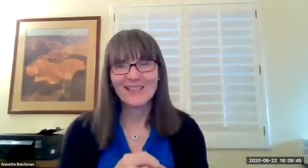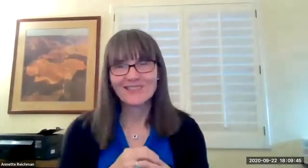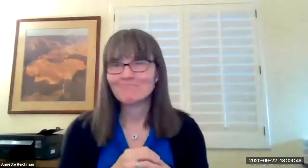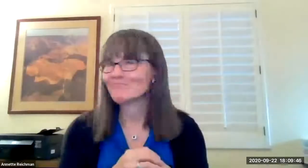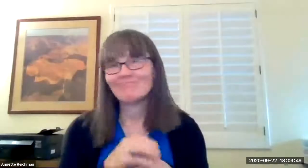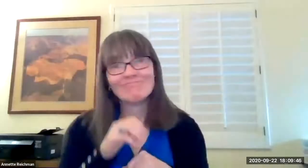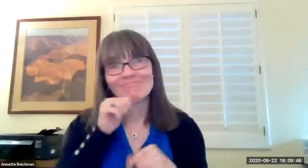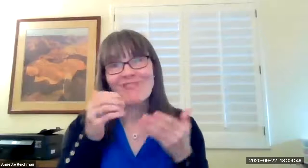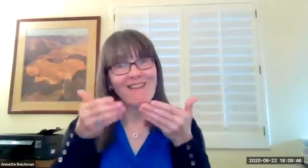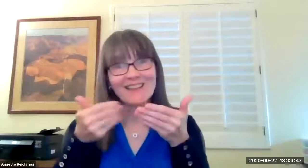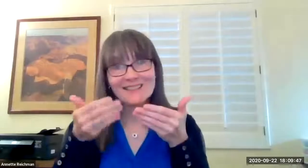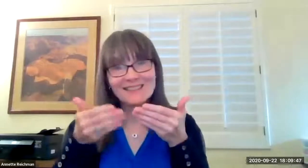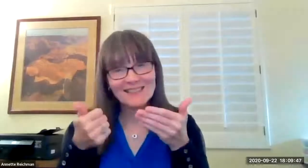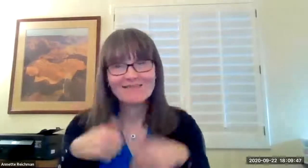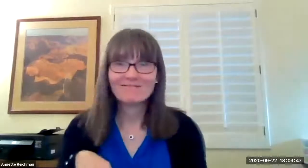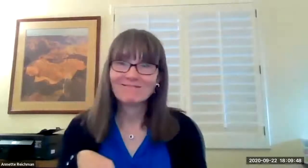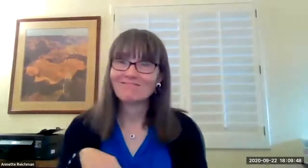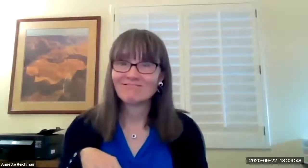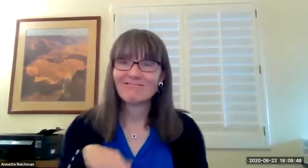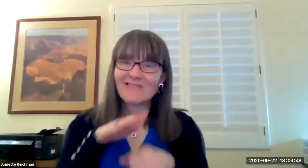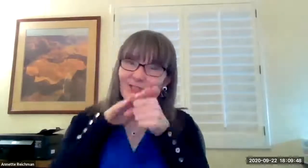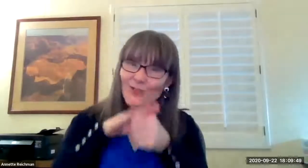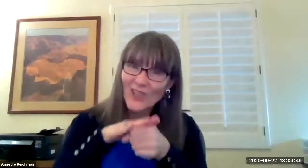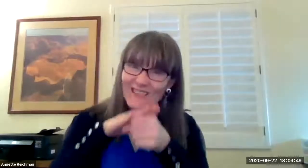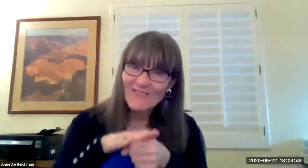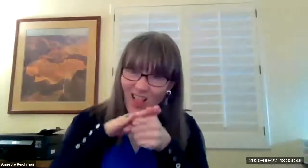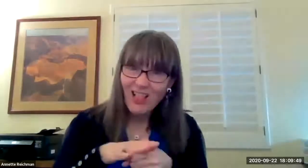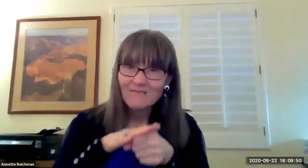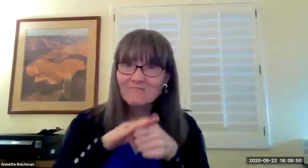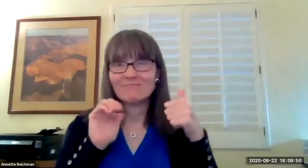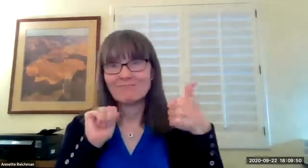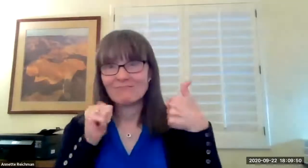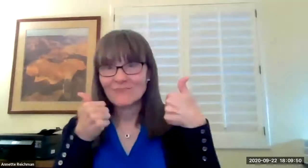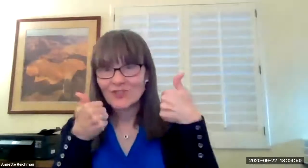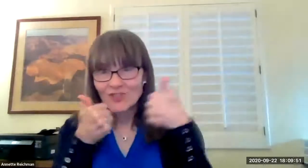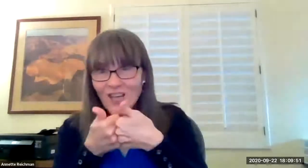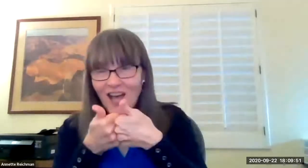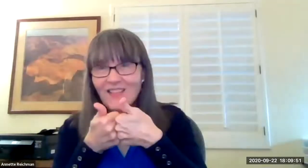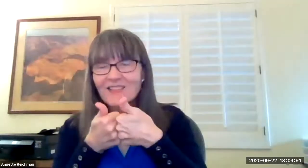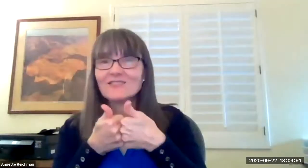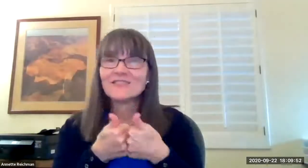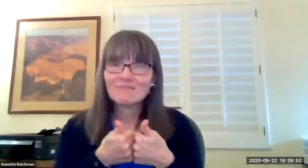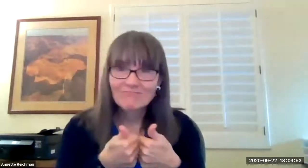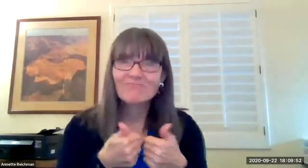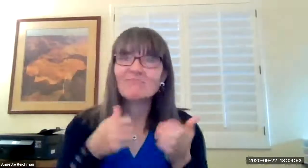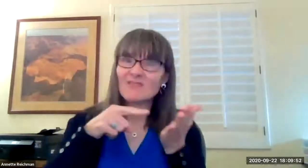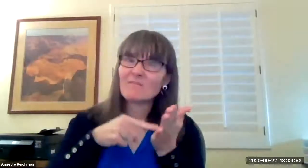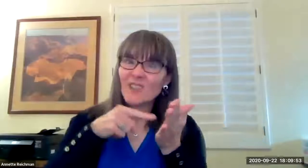what they need in order to receive their education